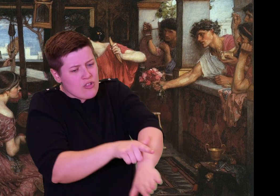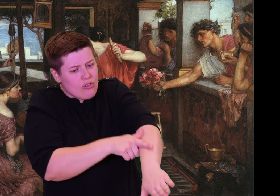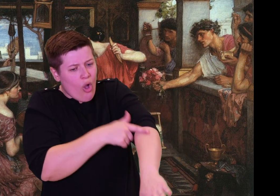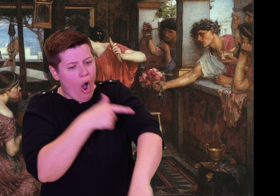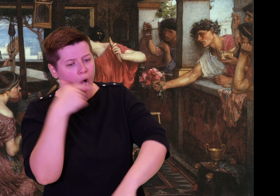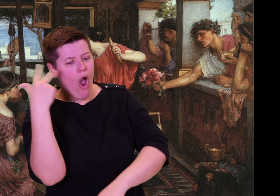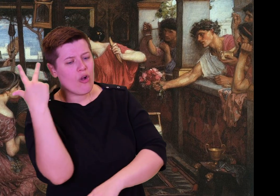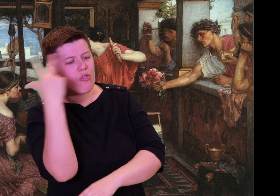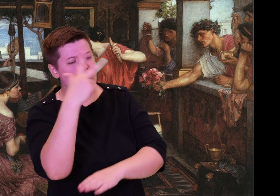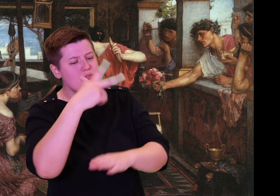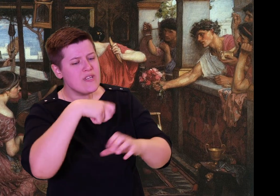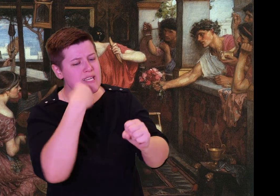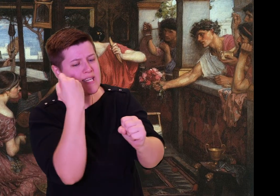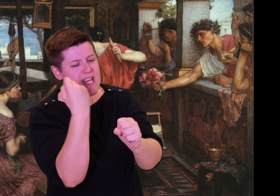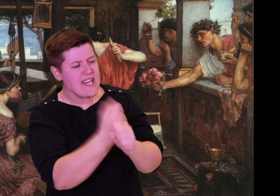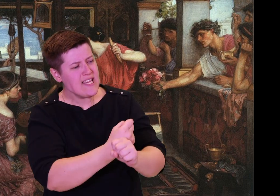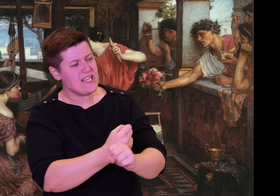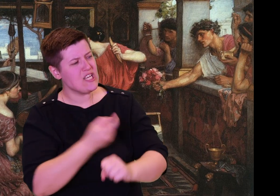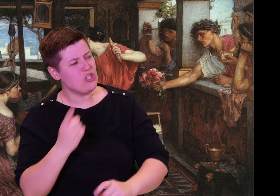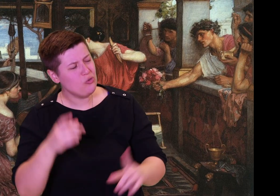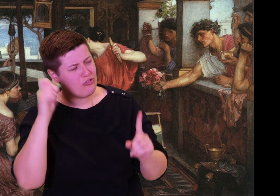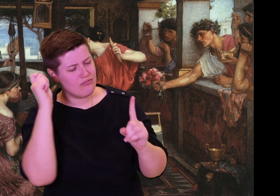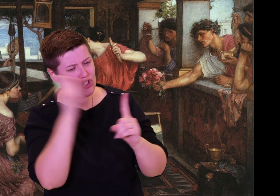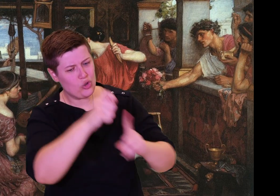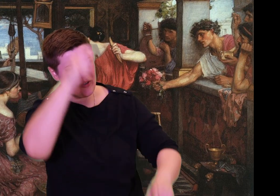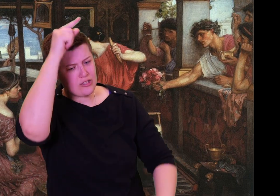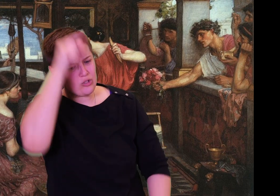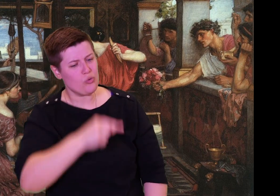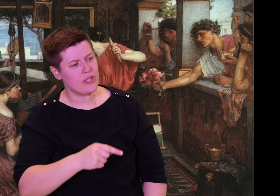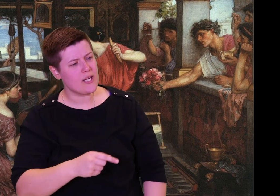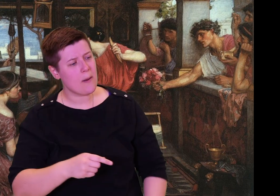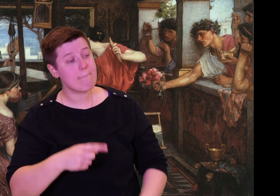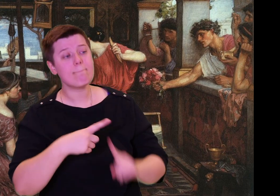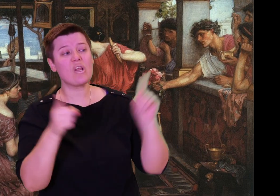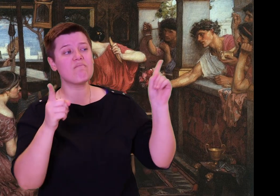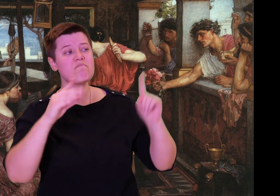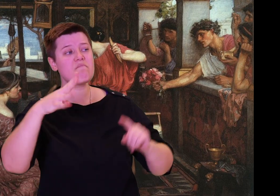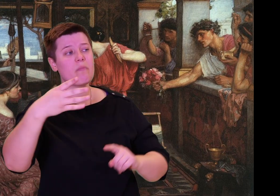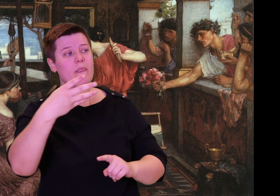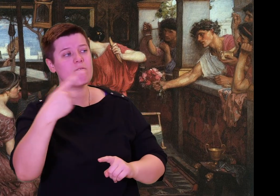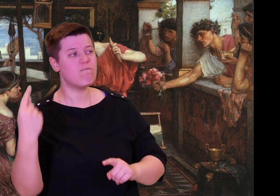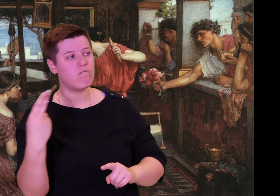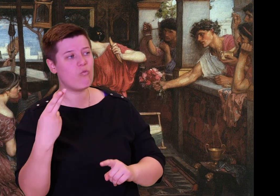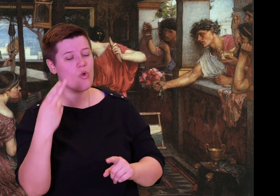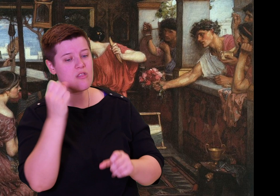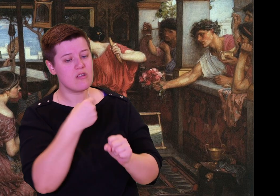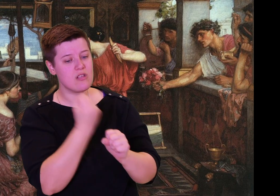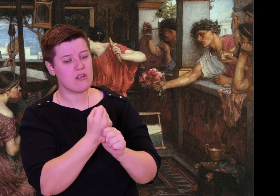told us. We caught her there, unraveling the cloth, and made her finish it.